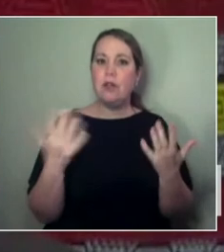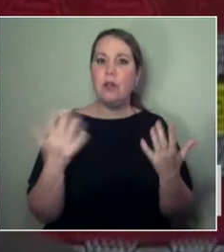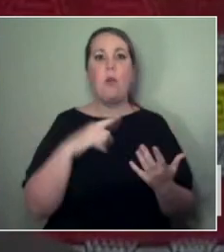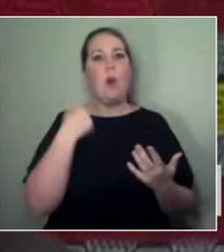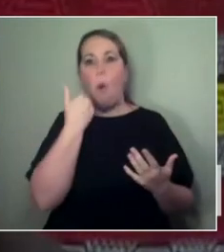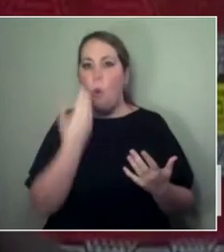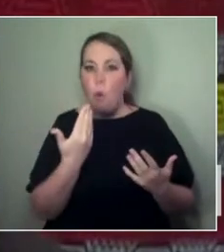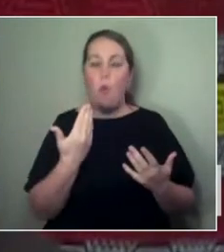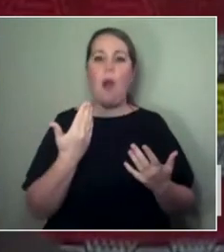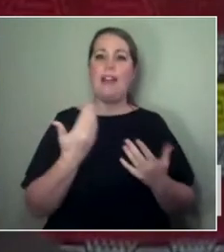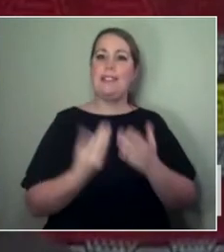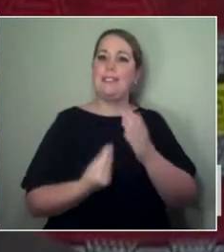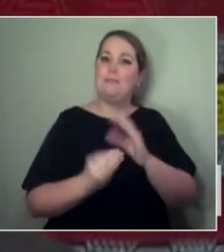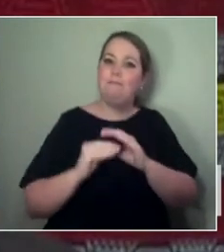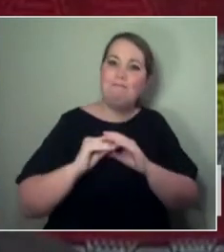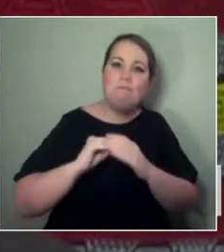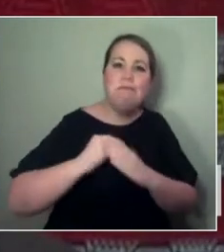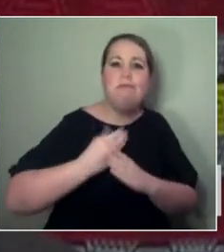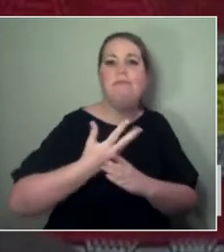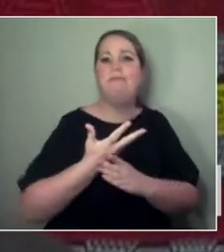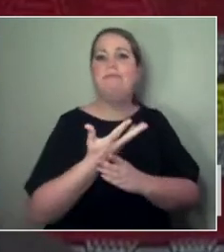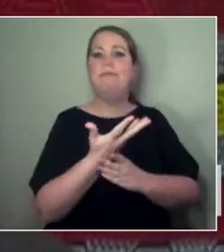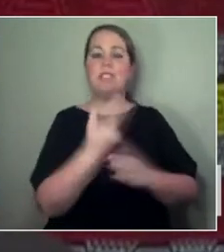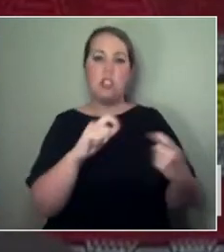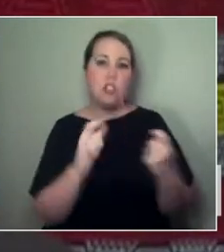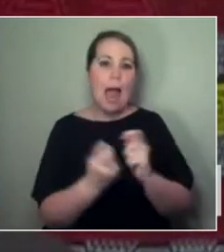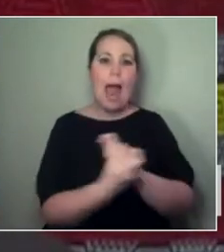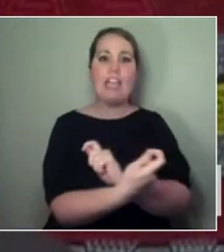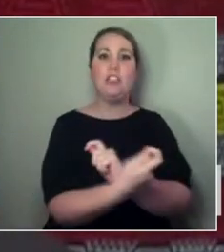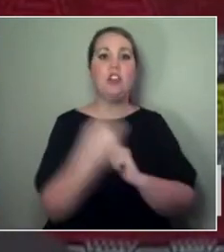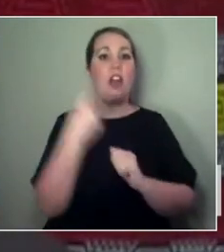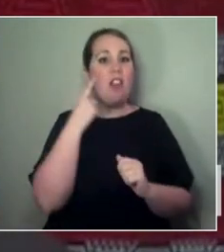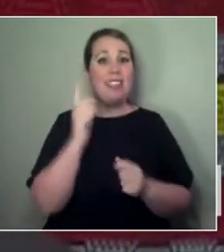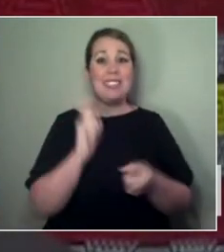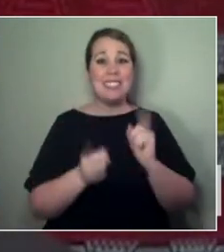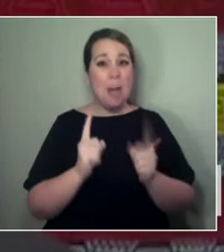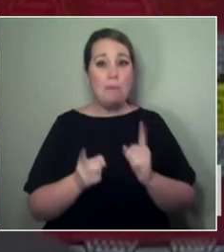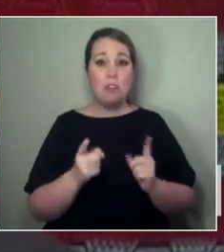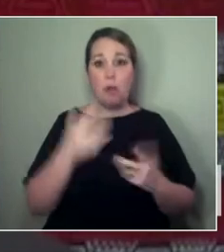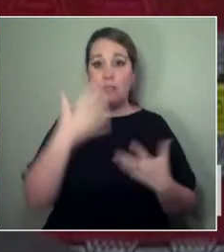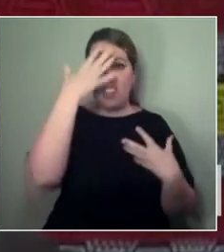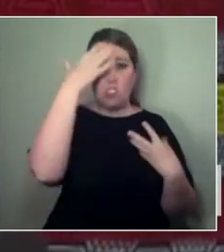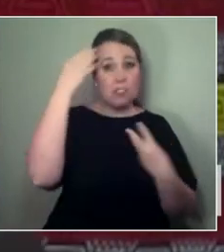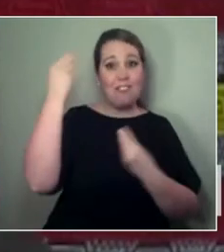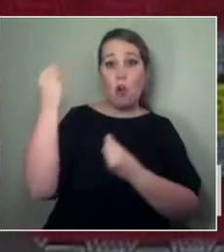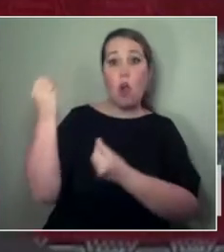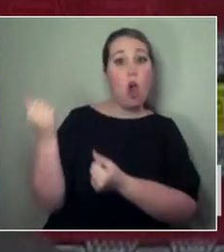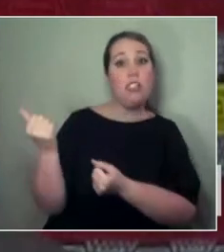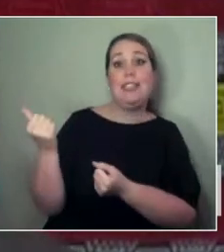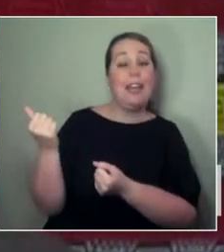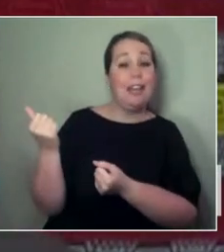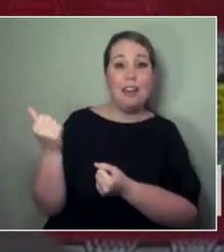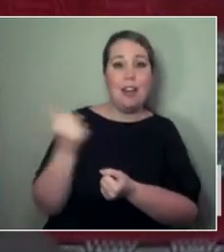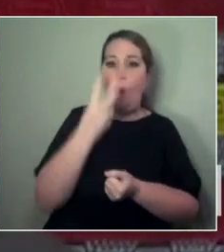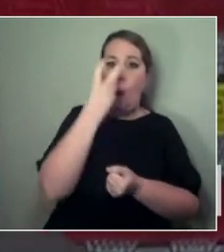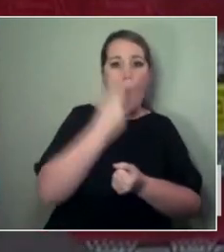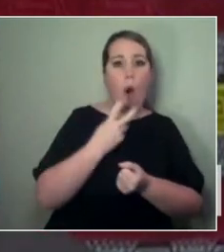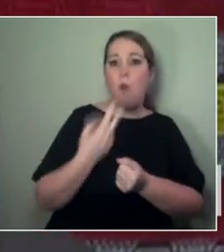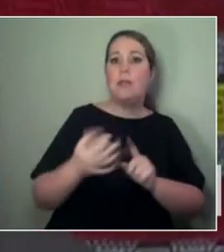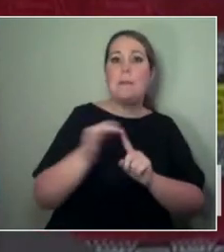And I think sometimes that's forgotten, you know? A lot of how we can be perceived is static